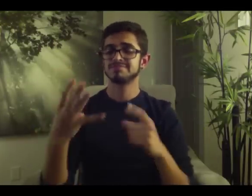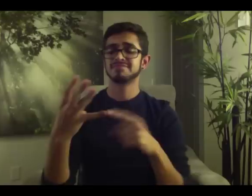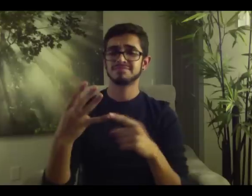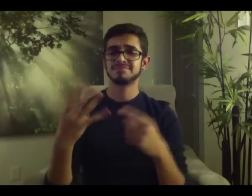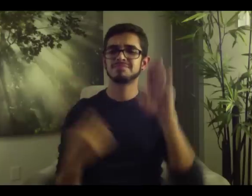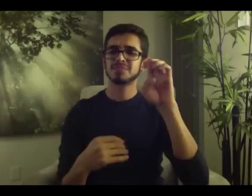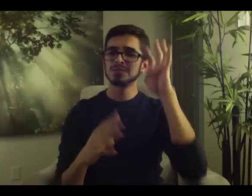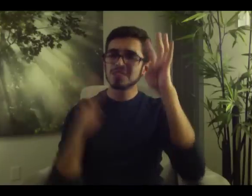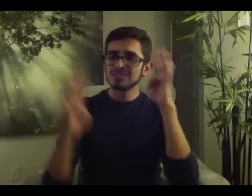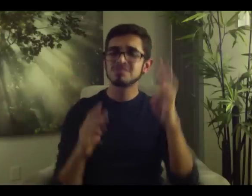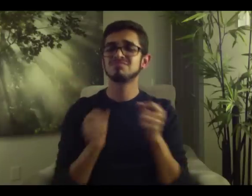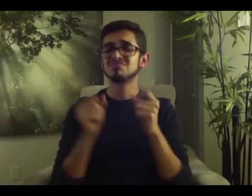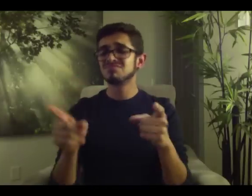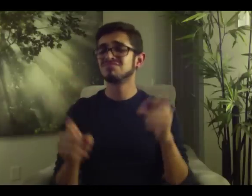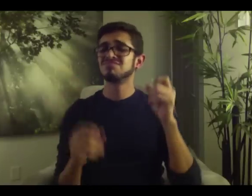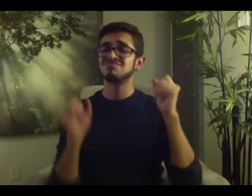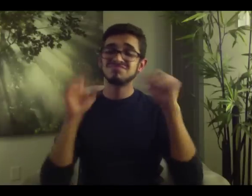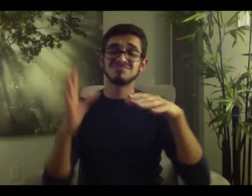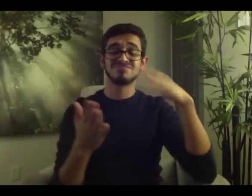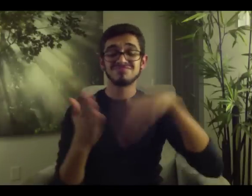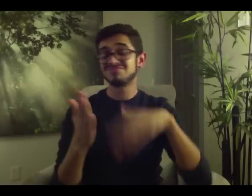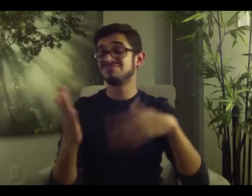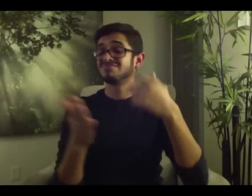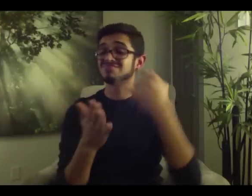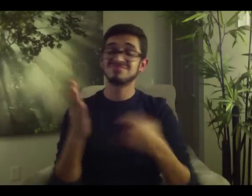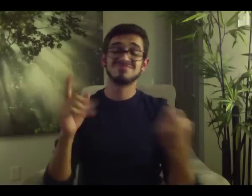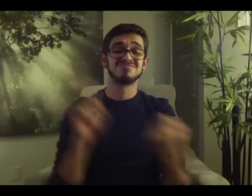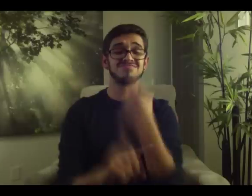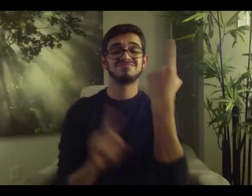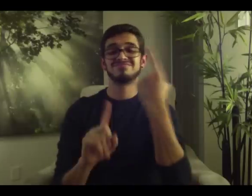4.) be creative! We want something that is very unique.